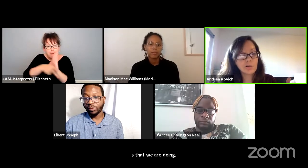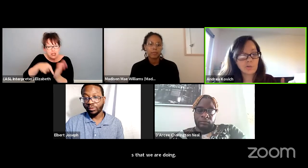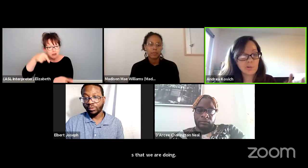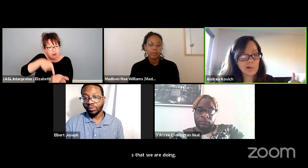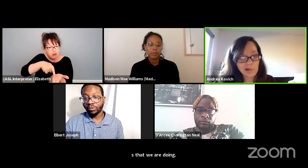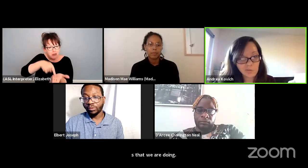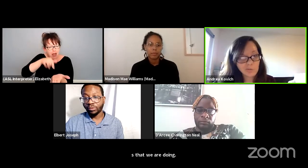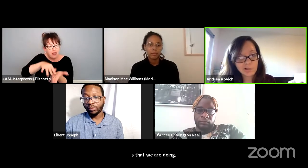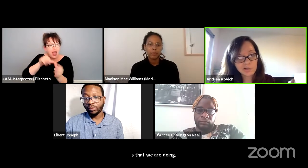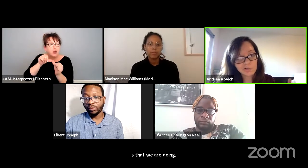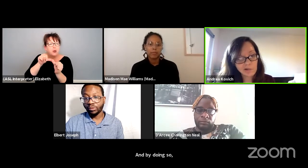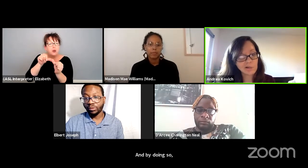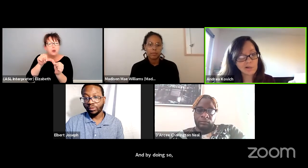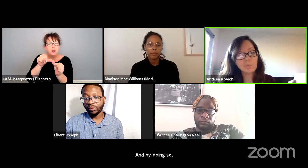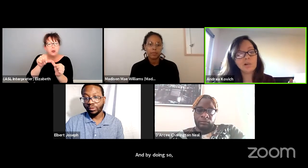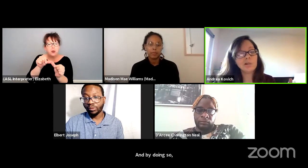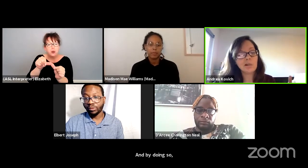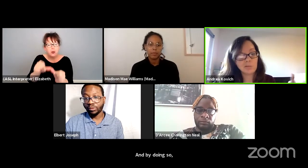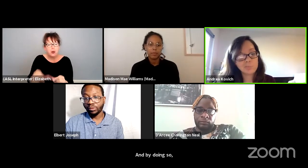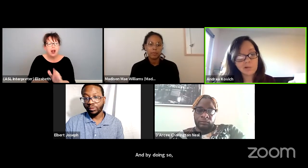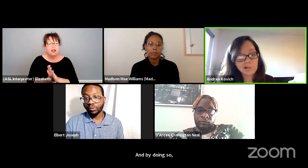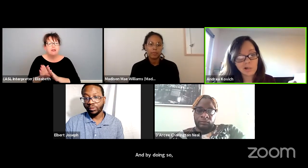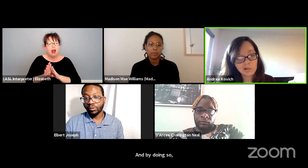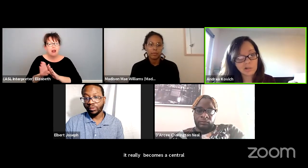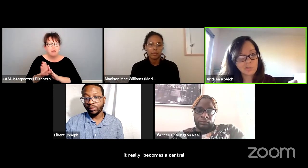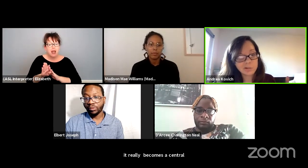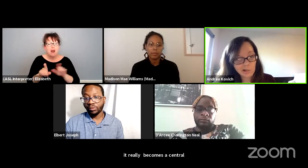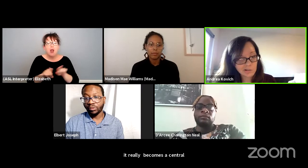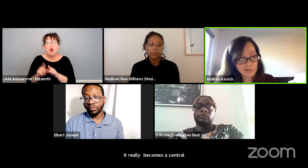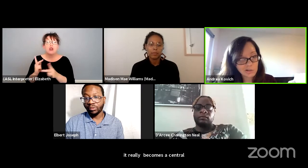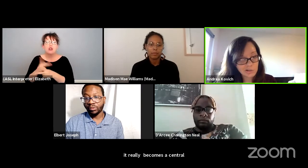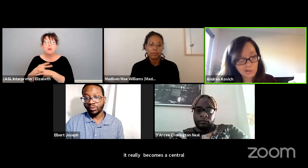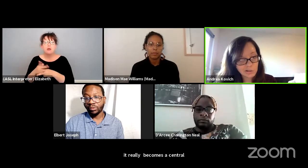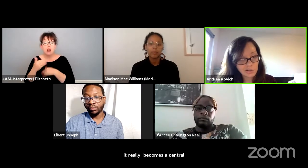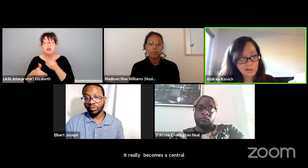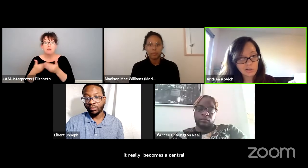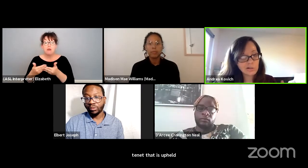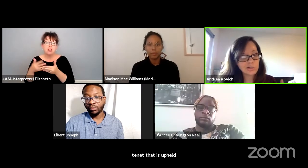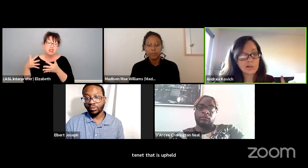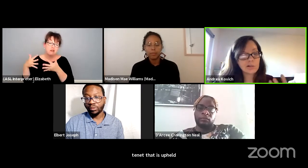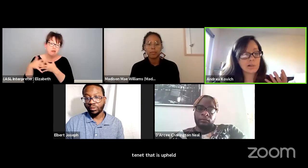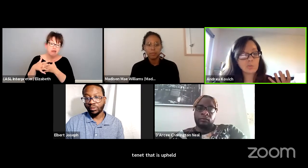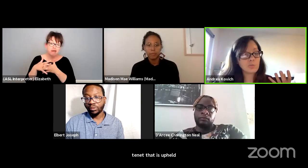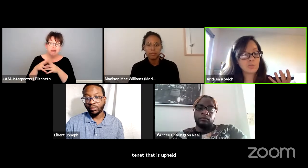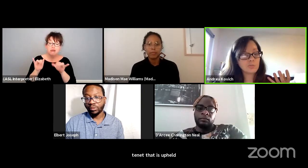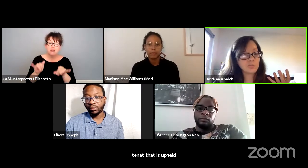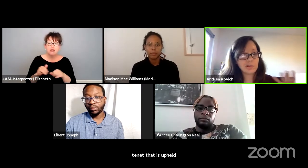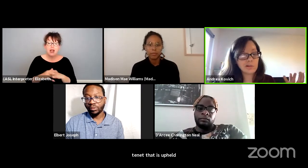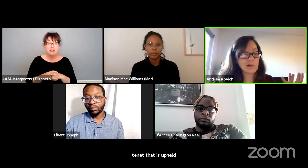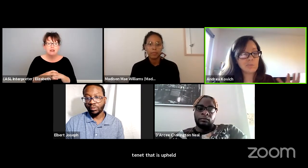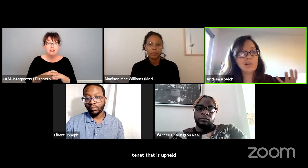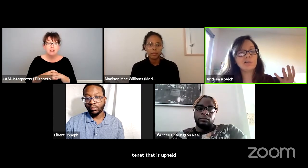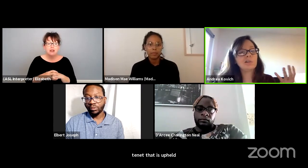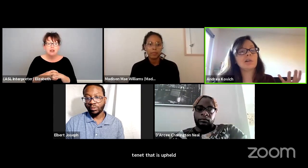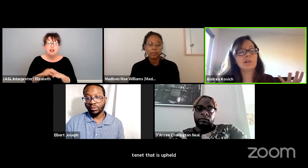through the development and production process. So that means that